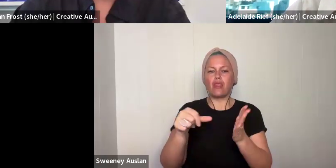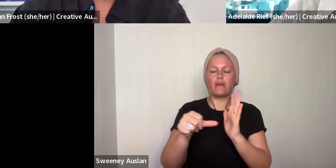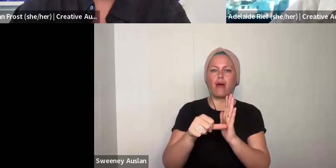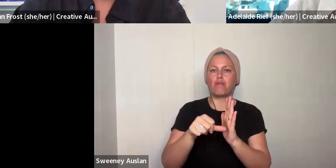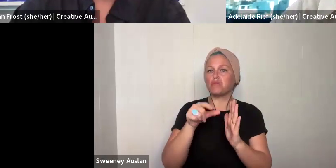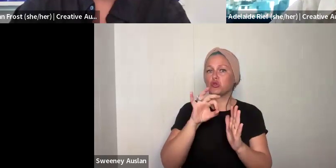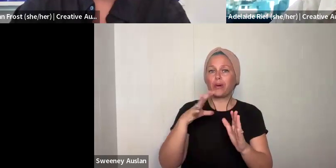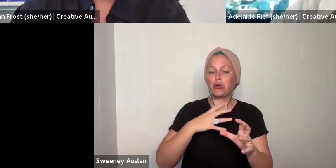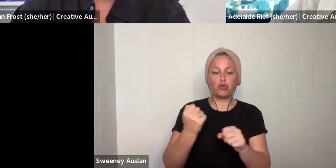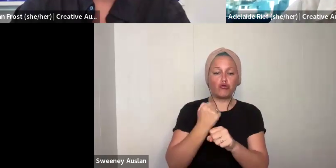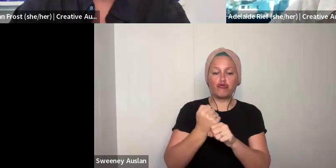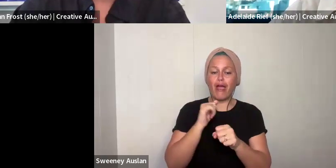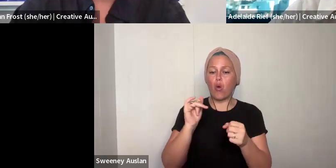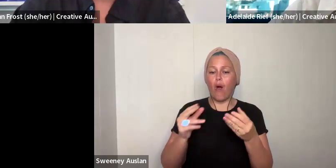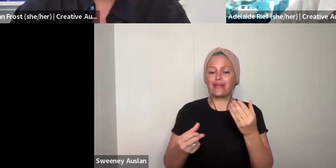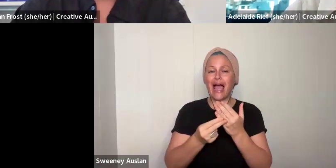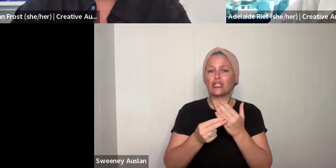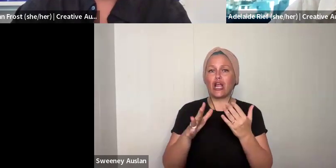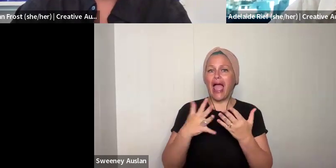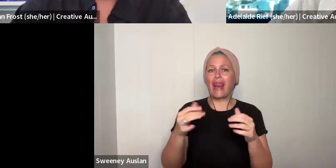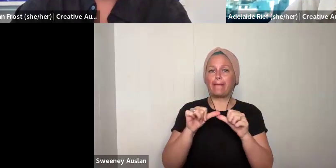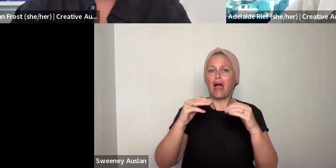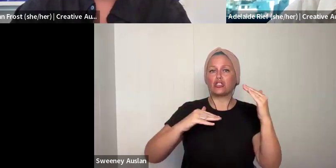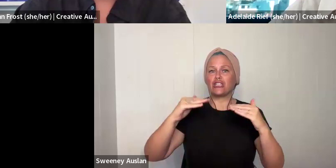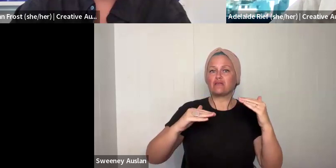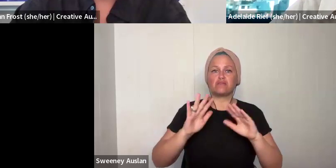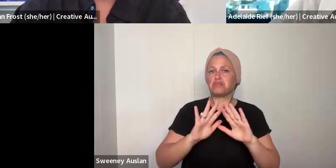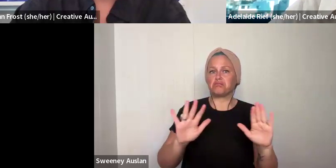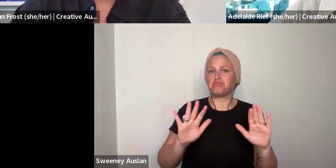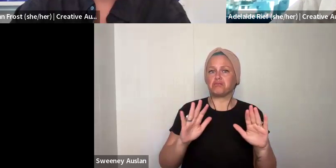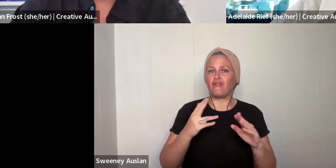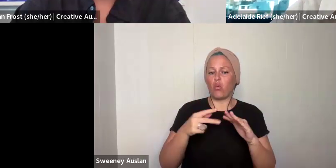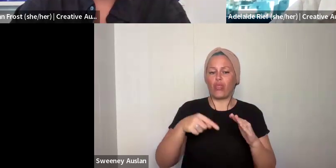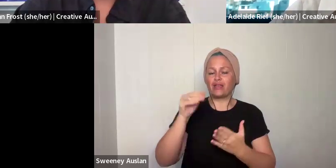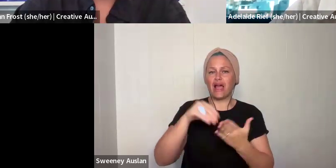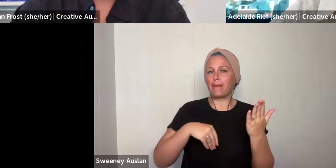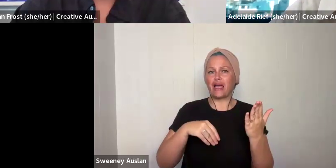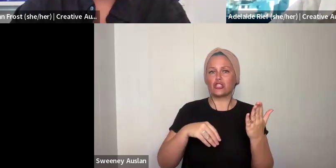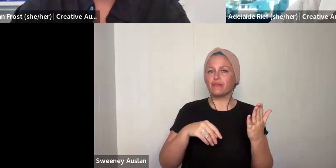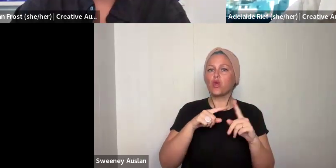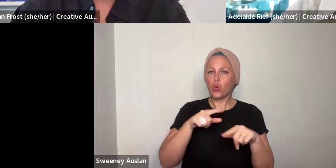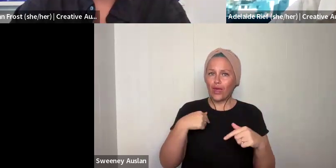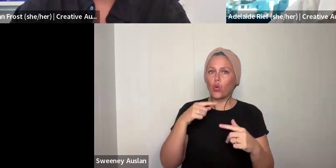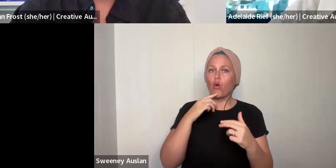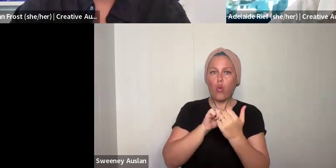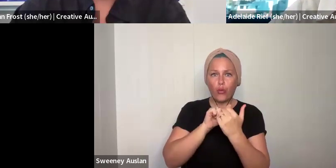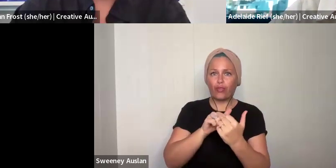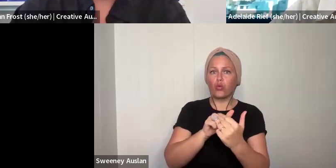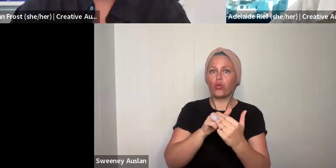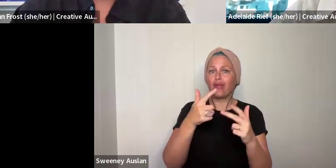that you know that you do not need to in your application provide any proposal for how you would spend that money and there is no need to